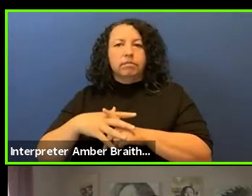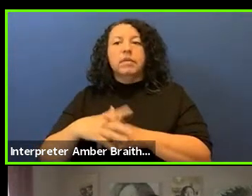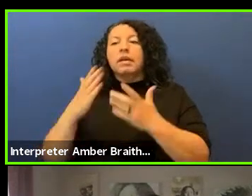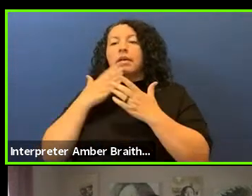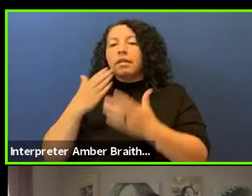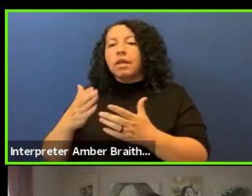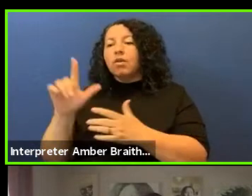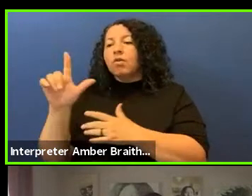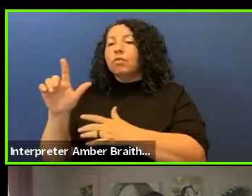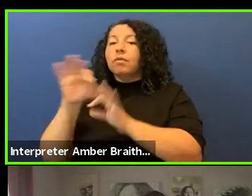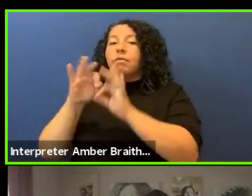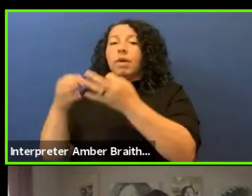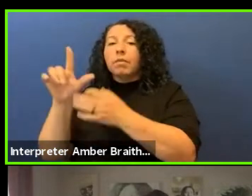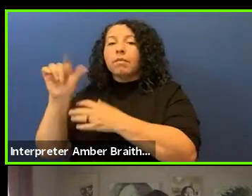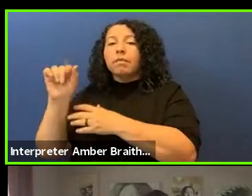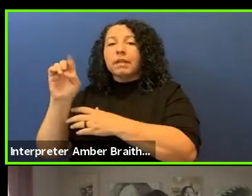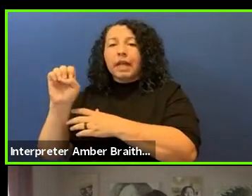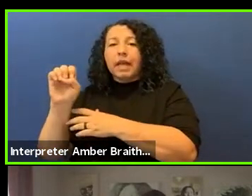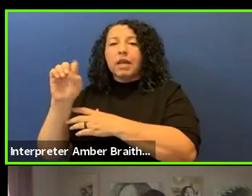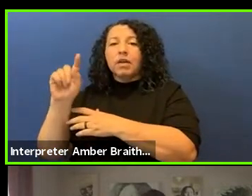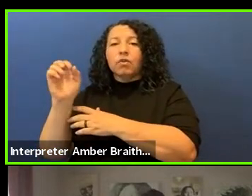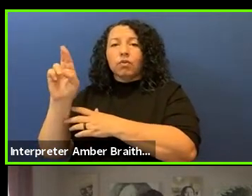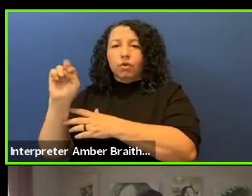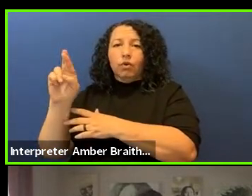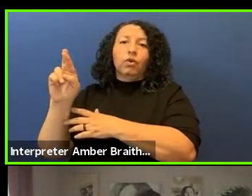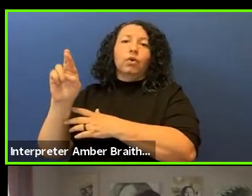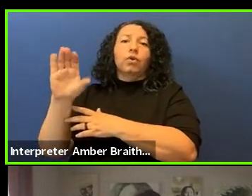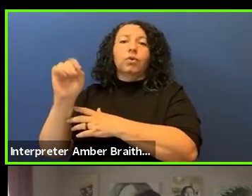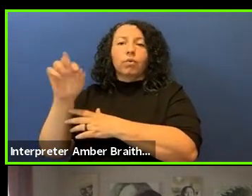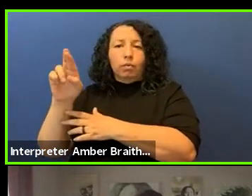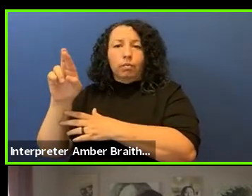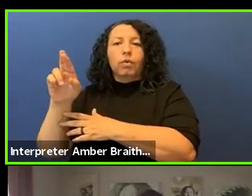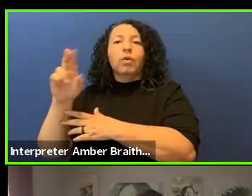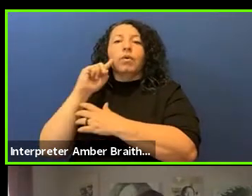generous support of programming at the Guggenheim, and for making this series possible.